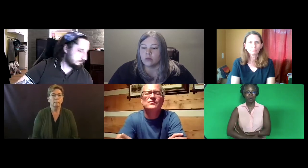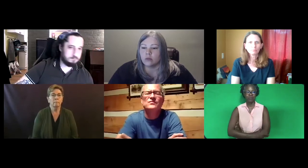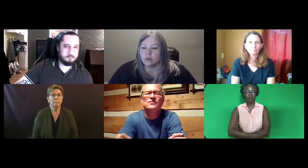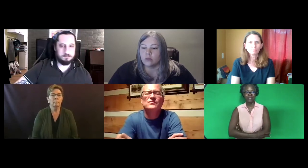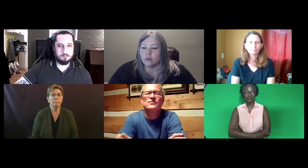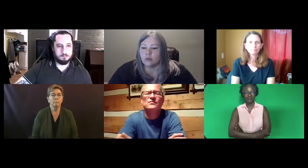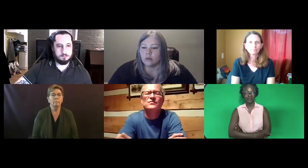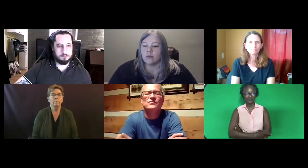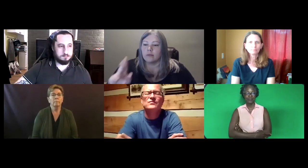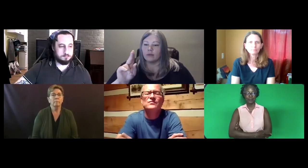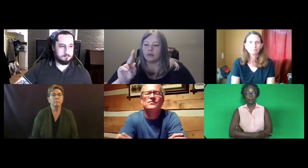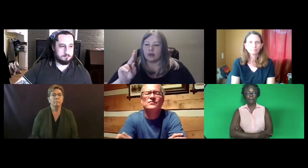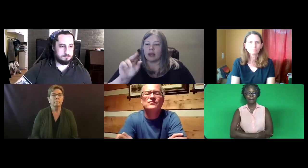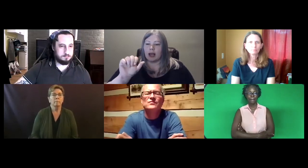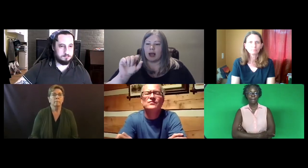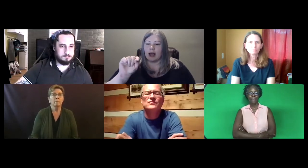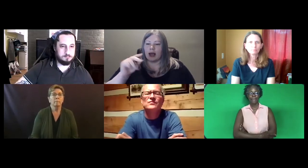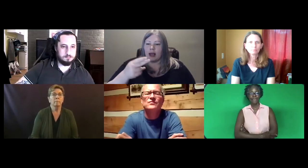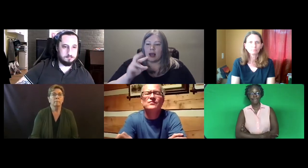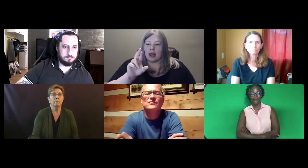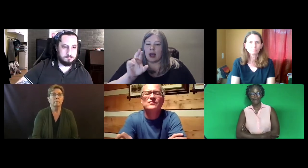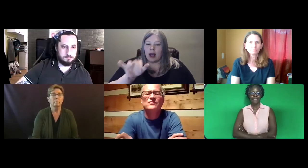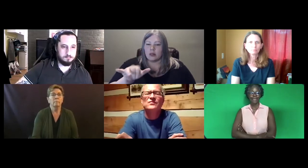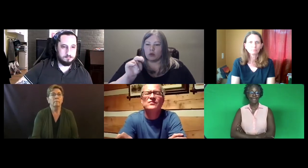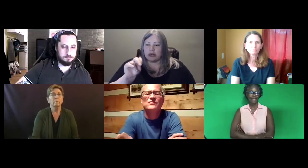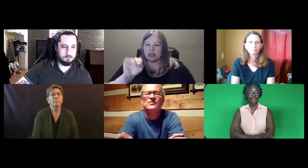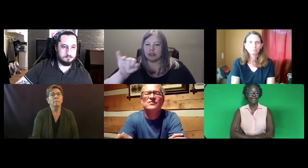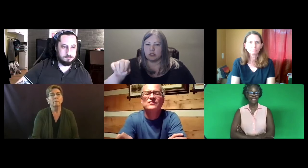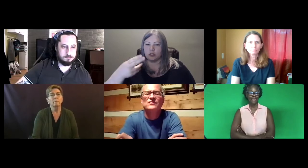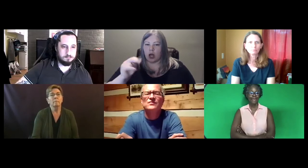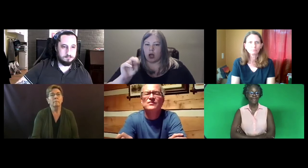All right. So hold on one moment.